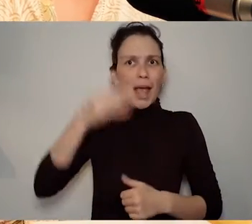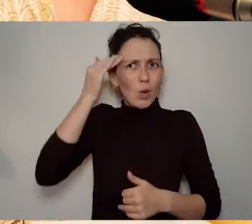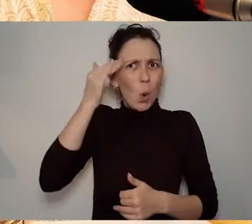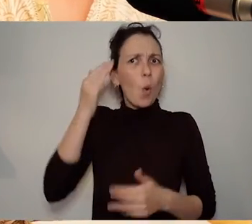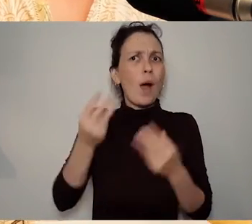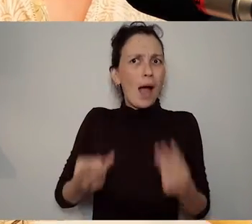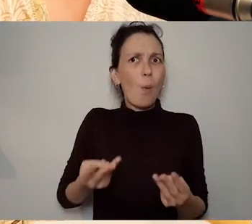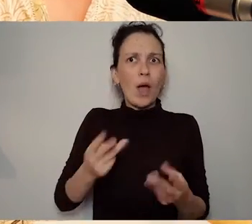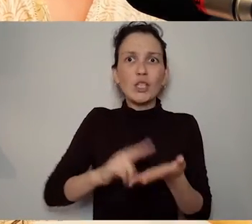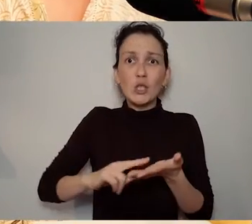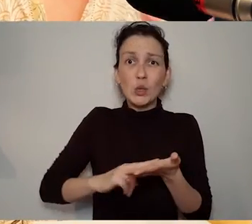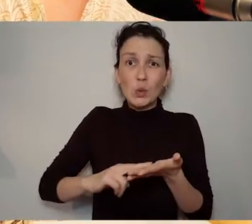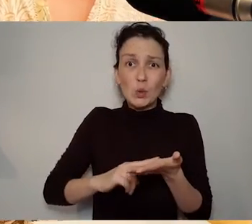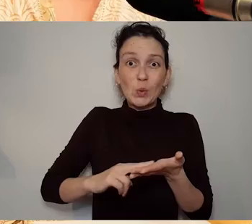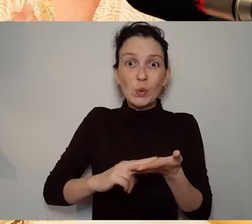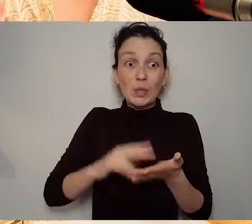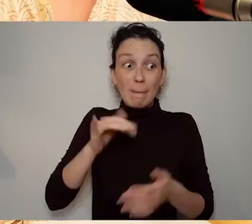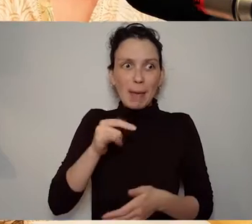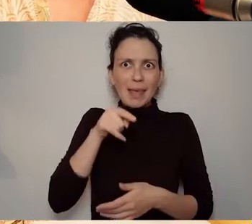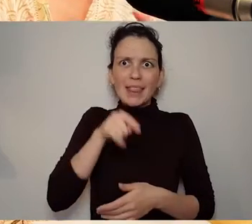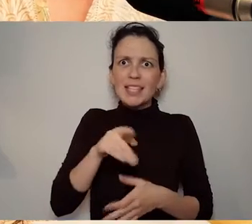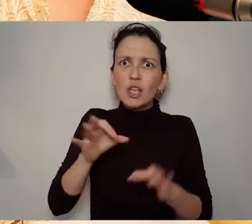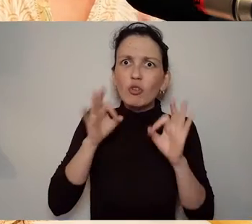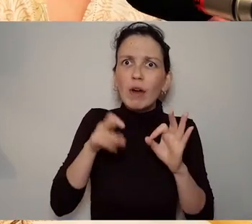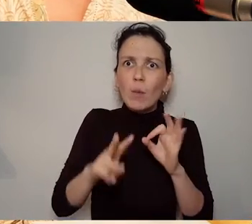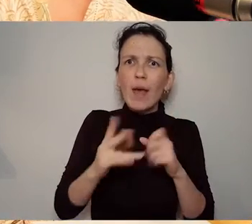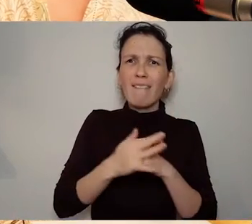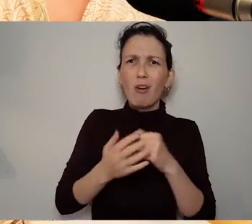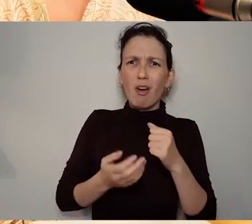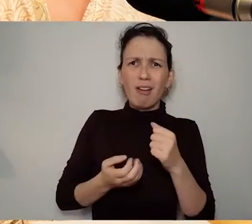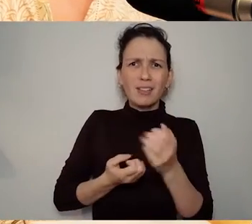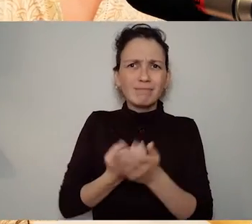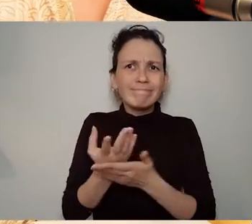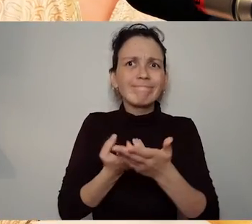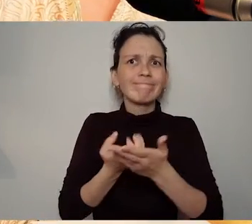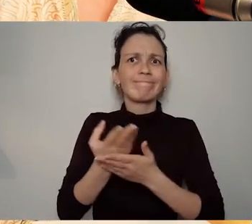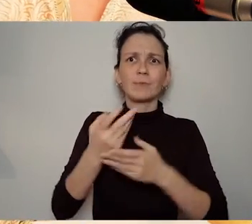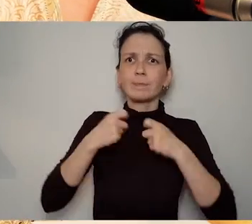Waterford based kind of playwrights or you know women authors all the stuff that they're